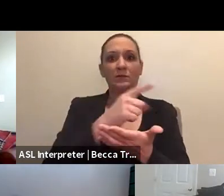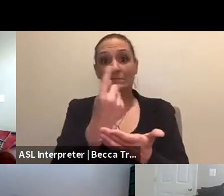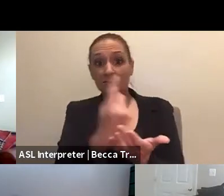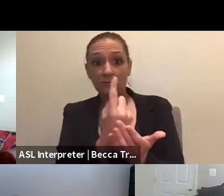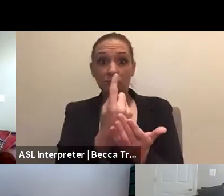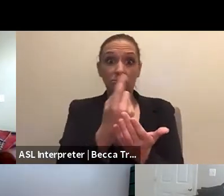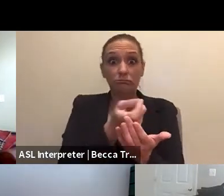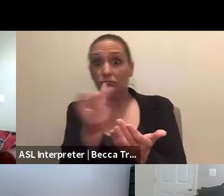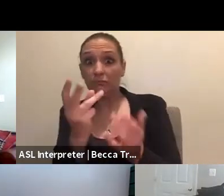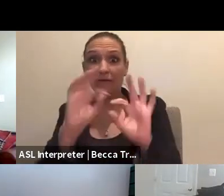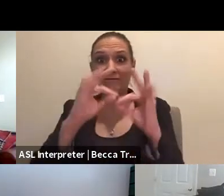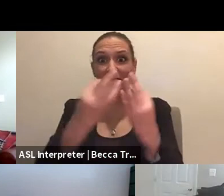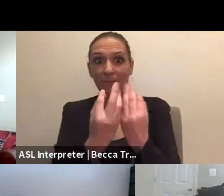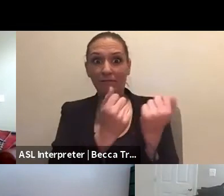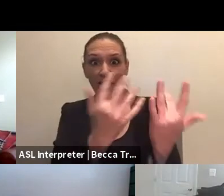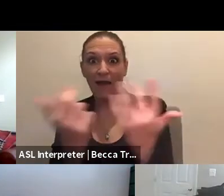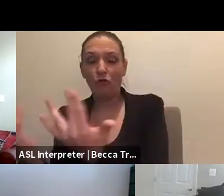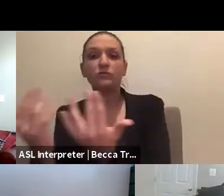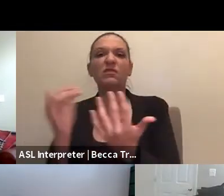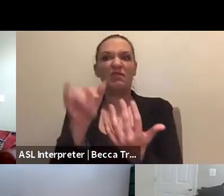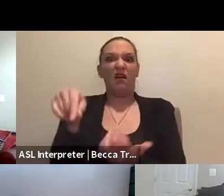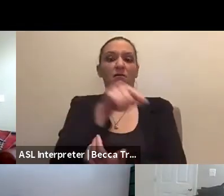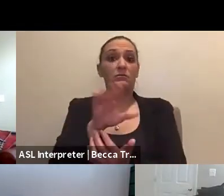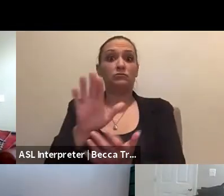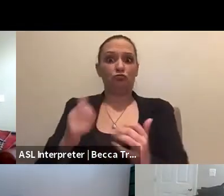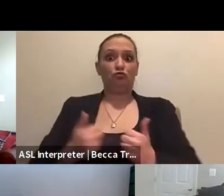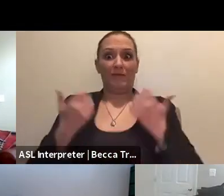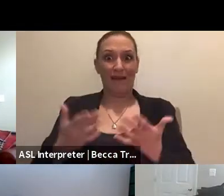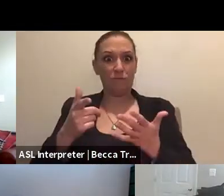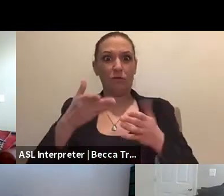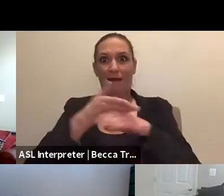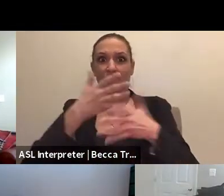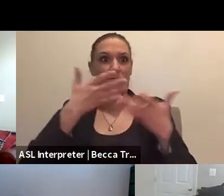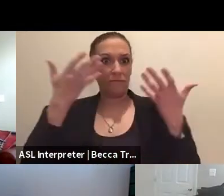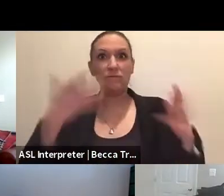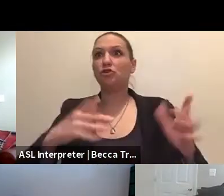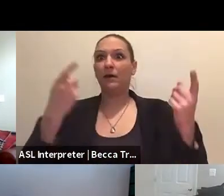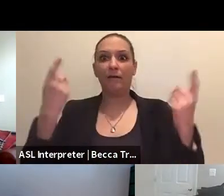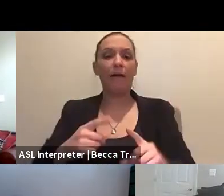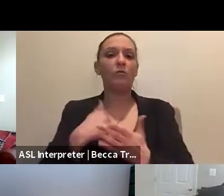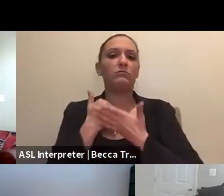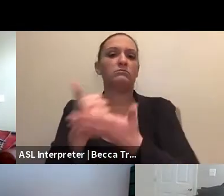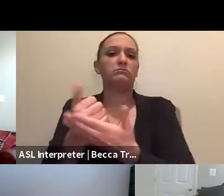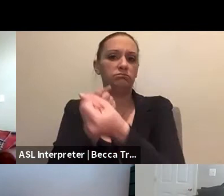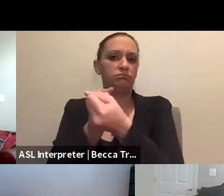and the multifamily fires, those survivors of those events. And that's very important work that we do